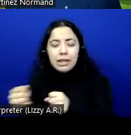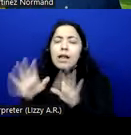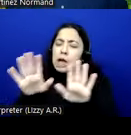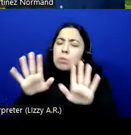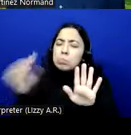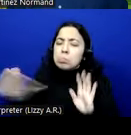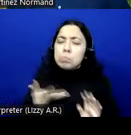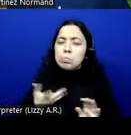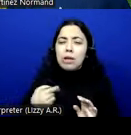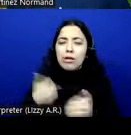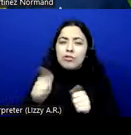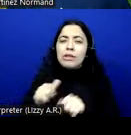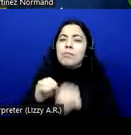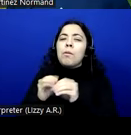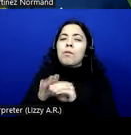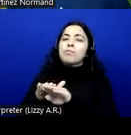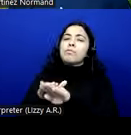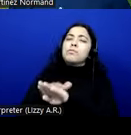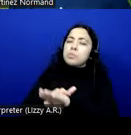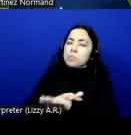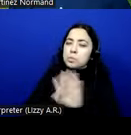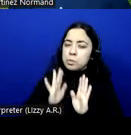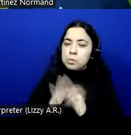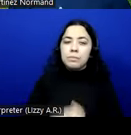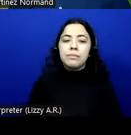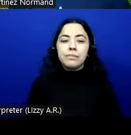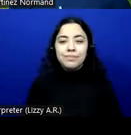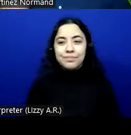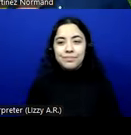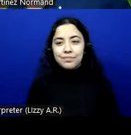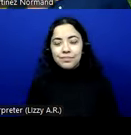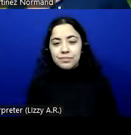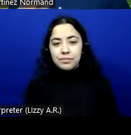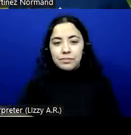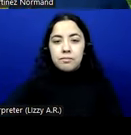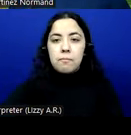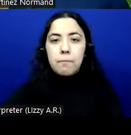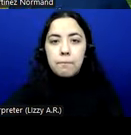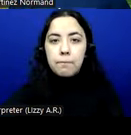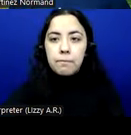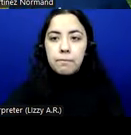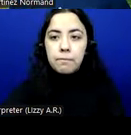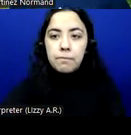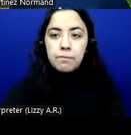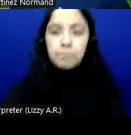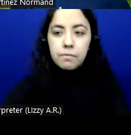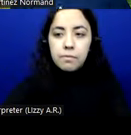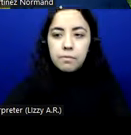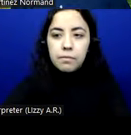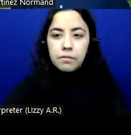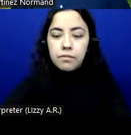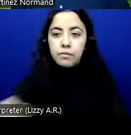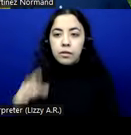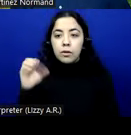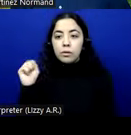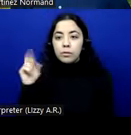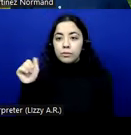and I will try to reduce my speed. So Susanna asked me to talk about what's